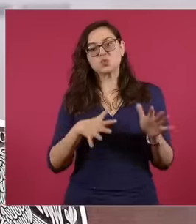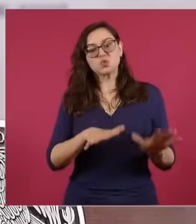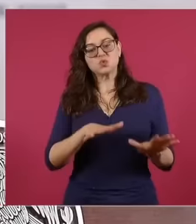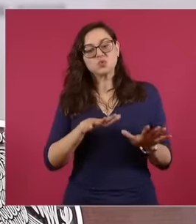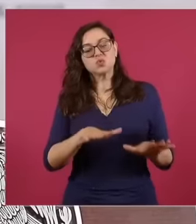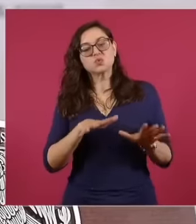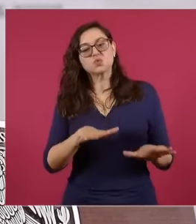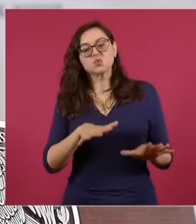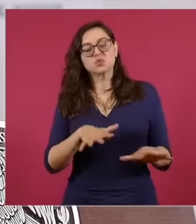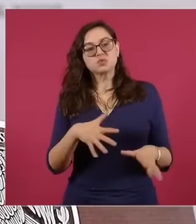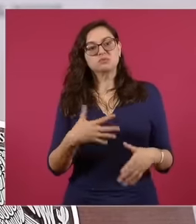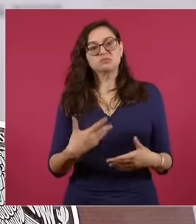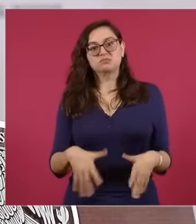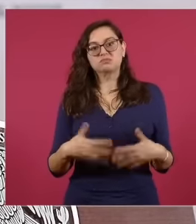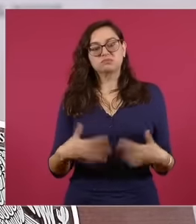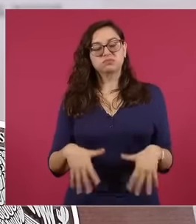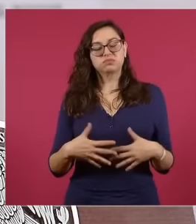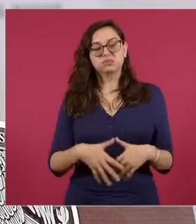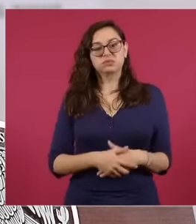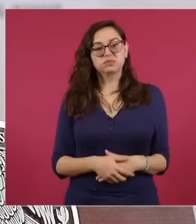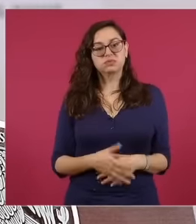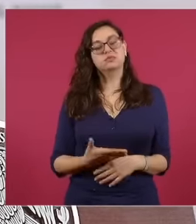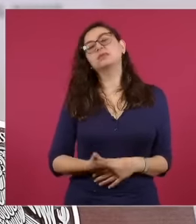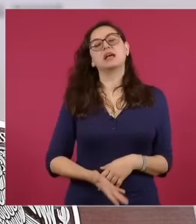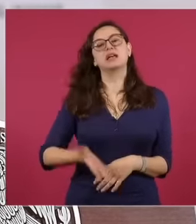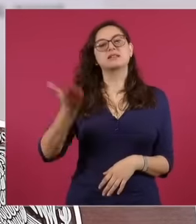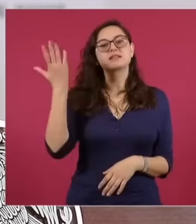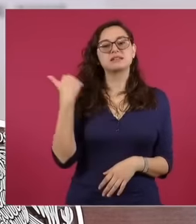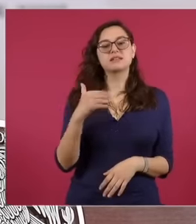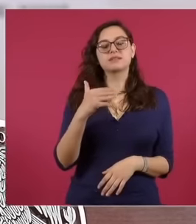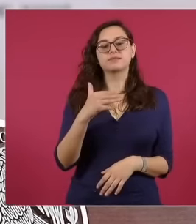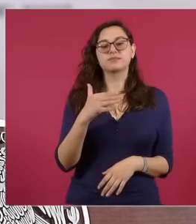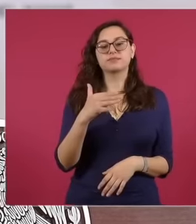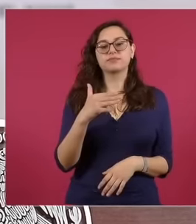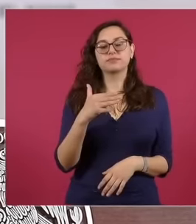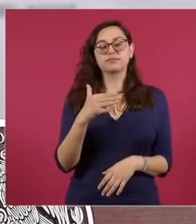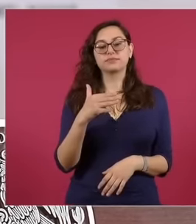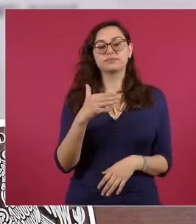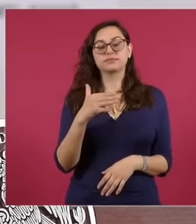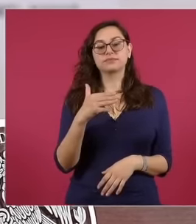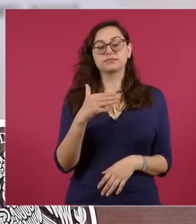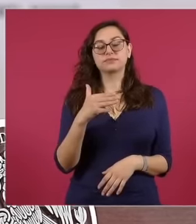Jewish writer would say